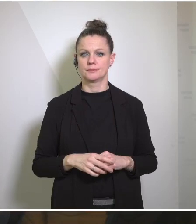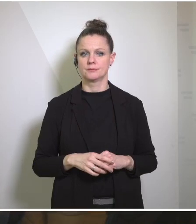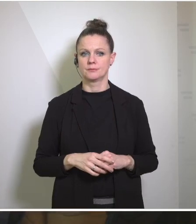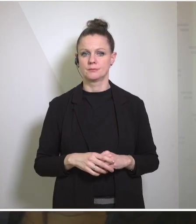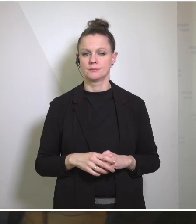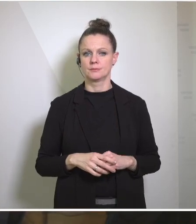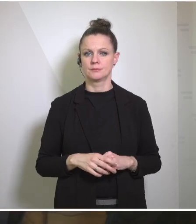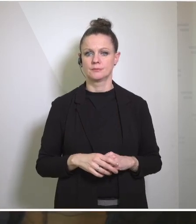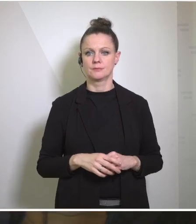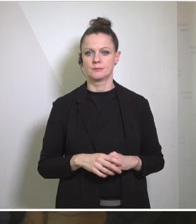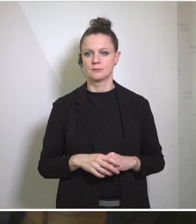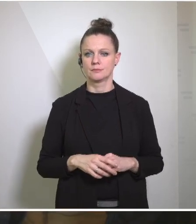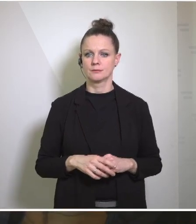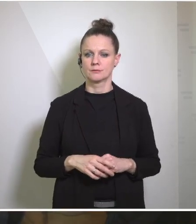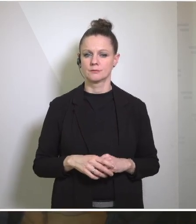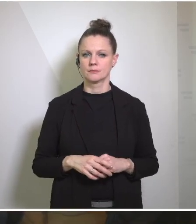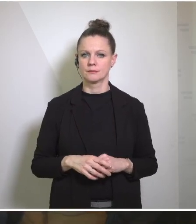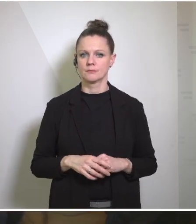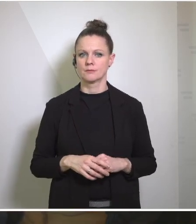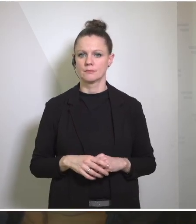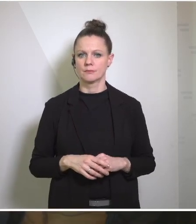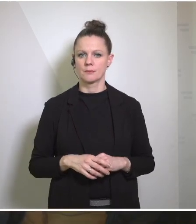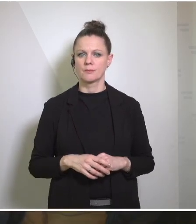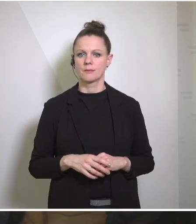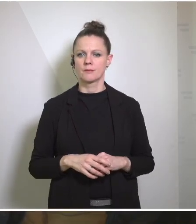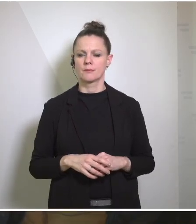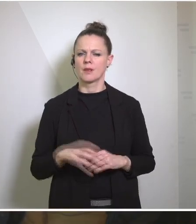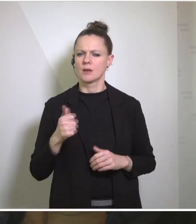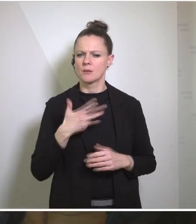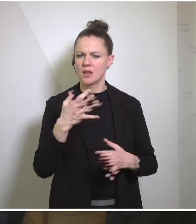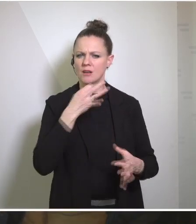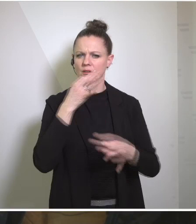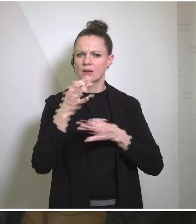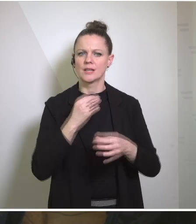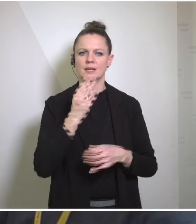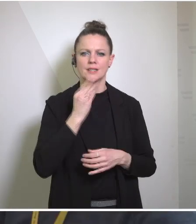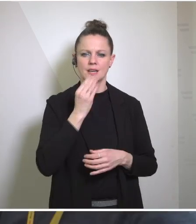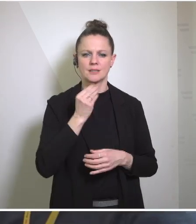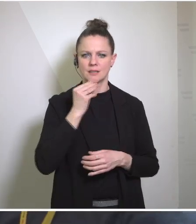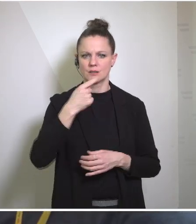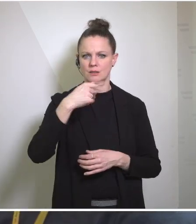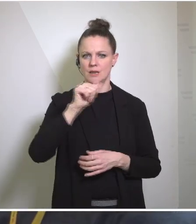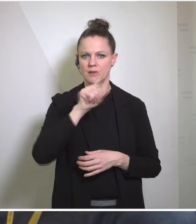Reporter: Thank you. Mr. Secretary - thanks - I just have a few questions on Israel-Gaza also. Blinken: A few?